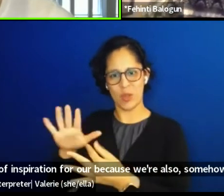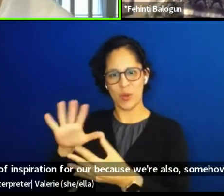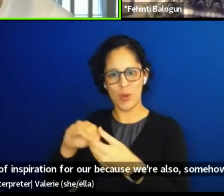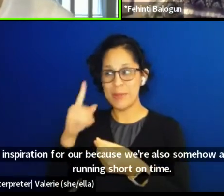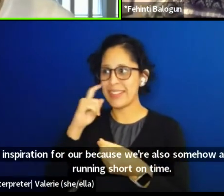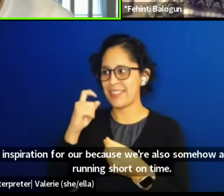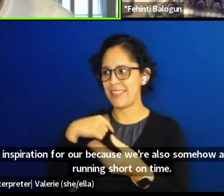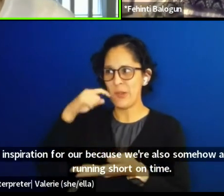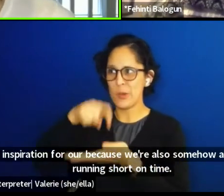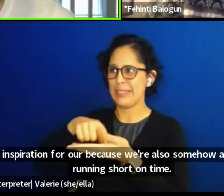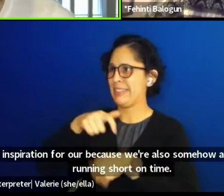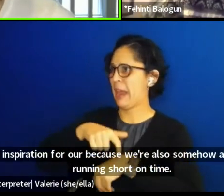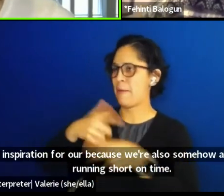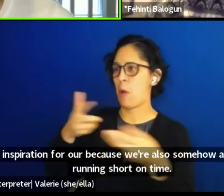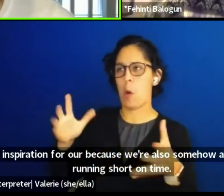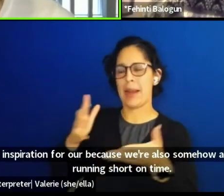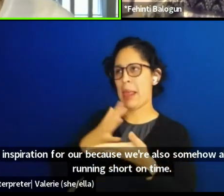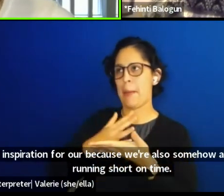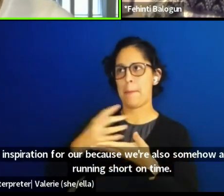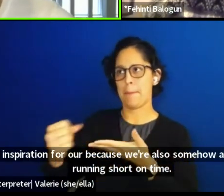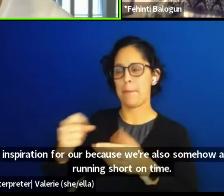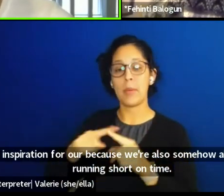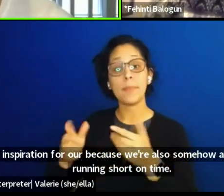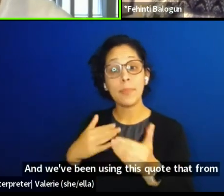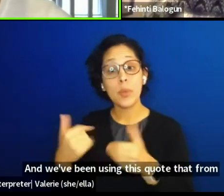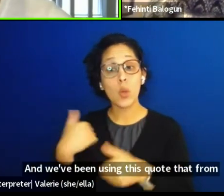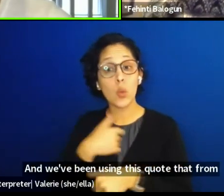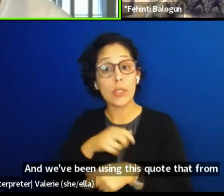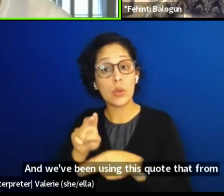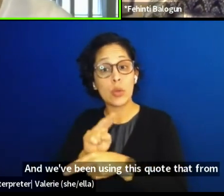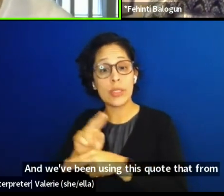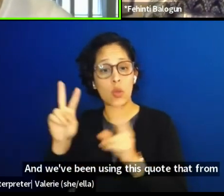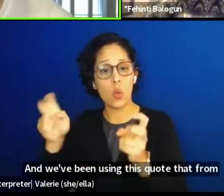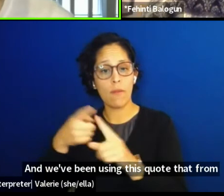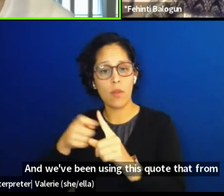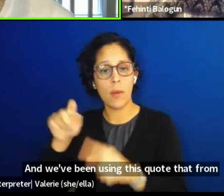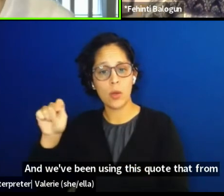We've been using this quote that from Toni K. Bambara, "The role of the artist